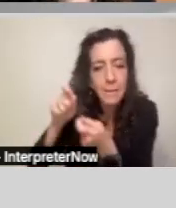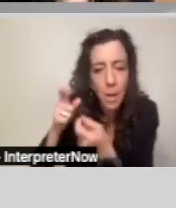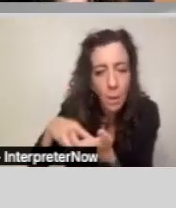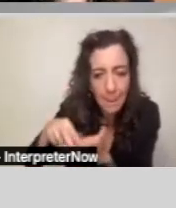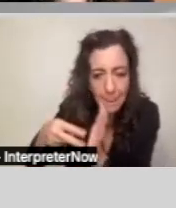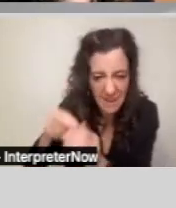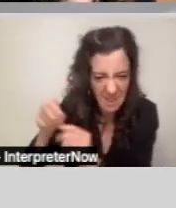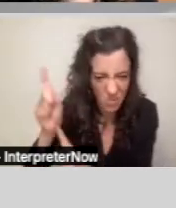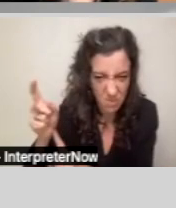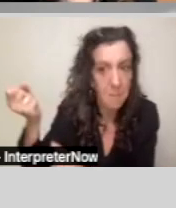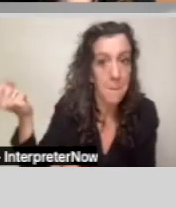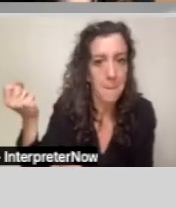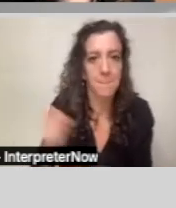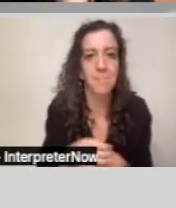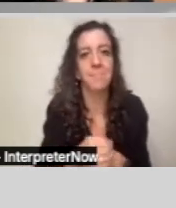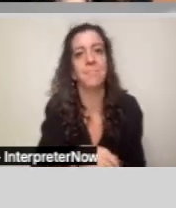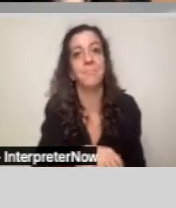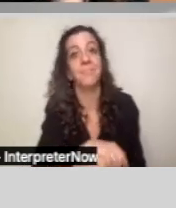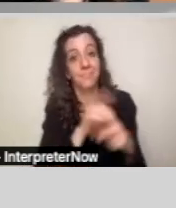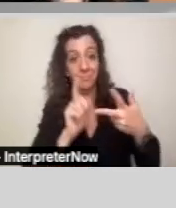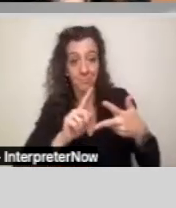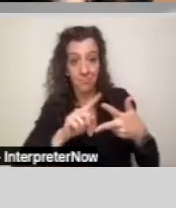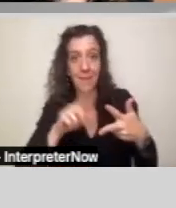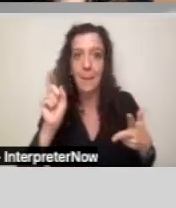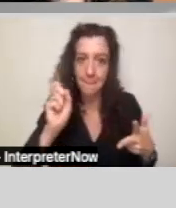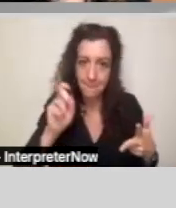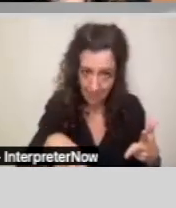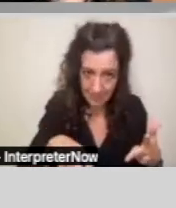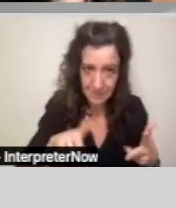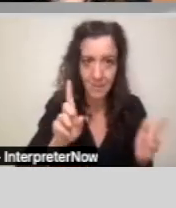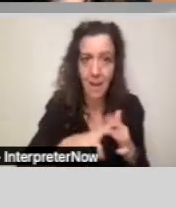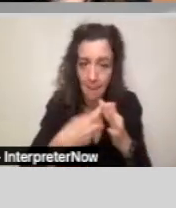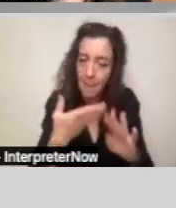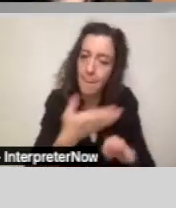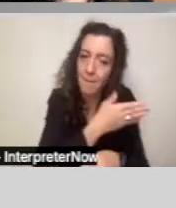And that developmental disability must have originated prior to the age of 18.